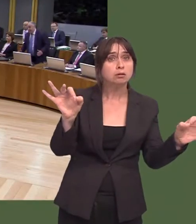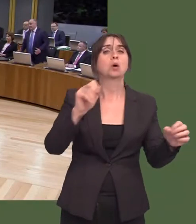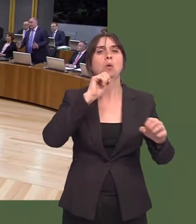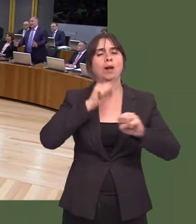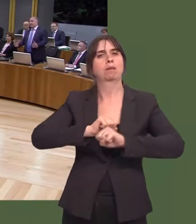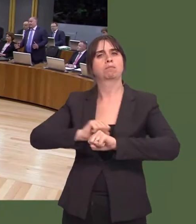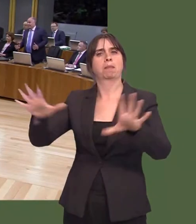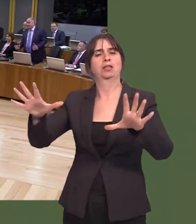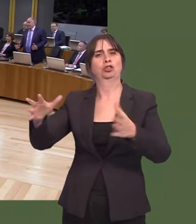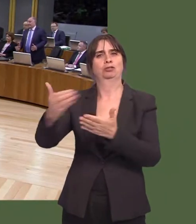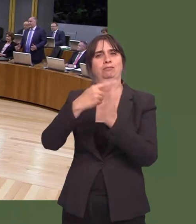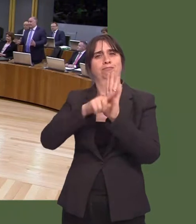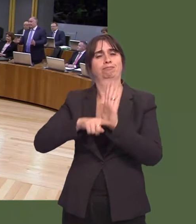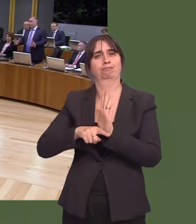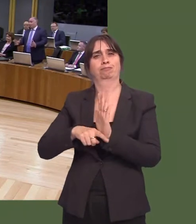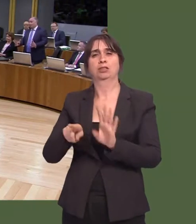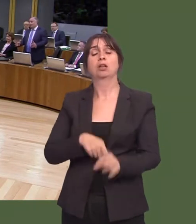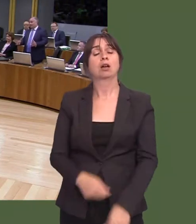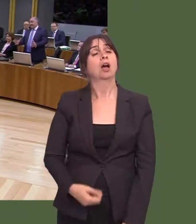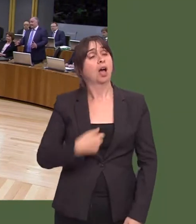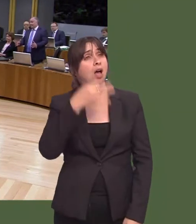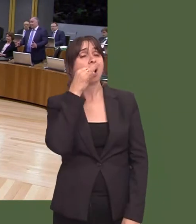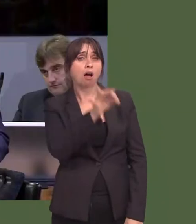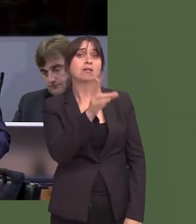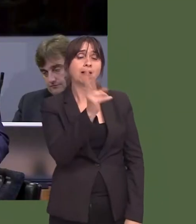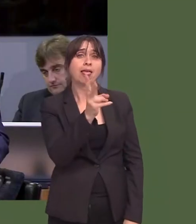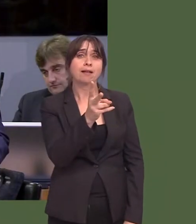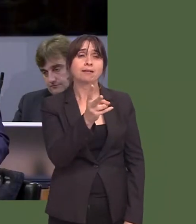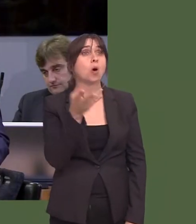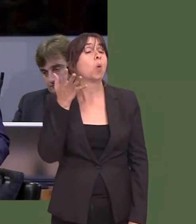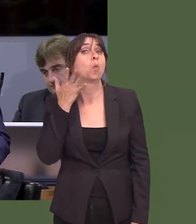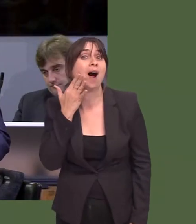Davies: Again, on the second time of asking, I still have not got a date when cancer patients